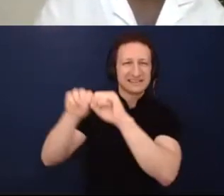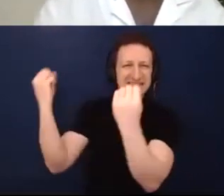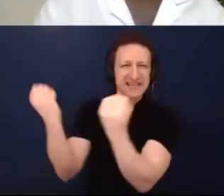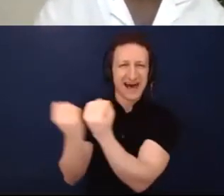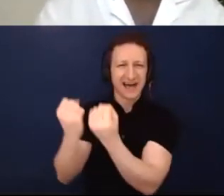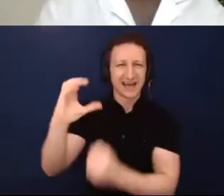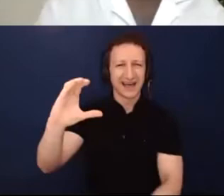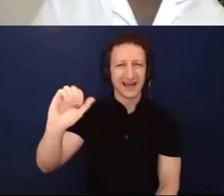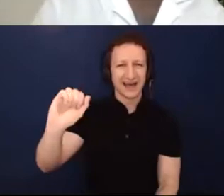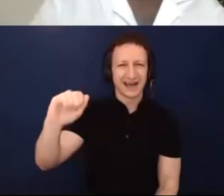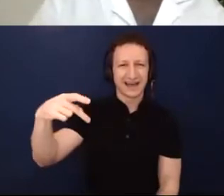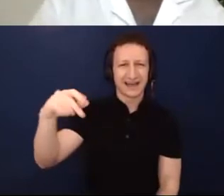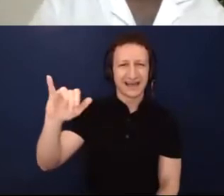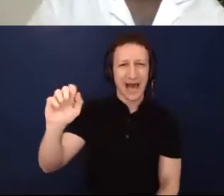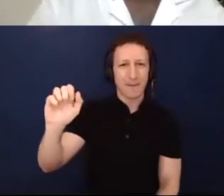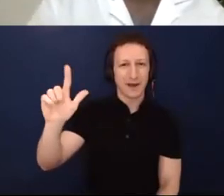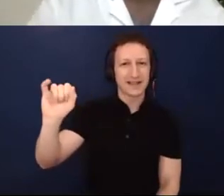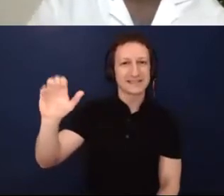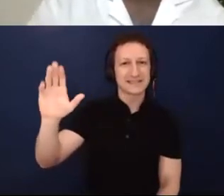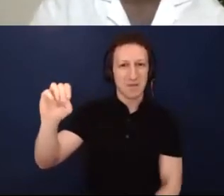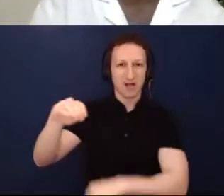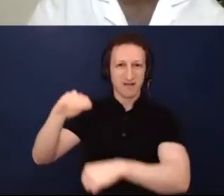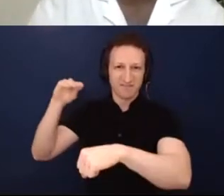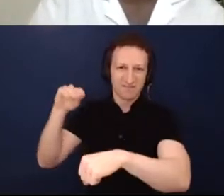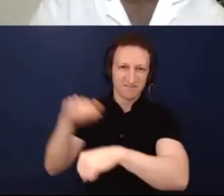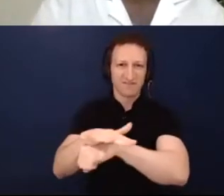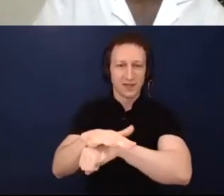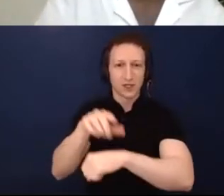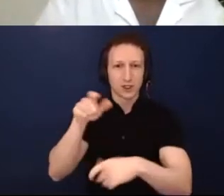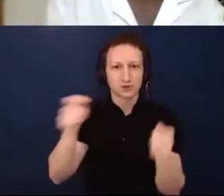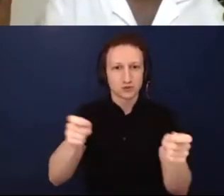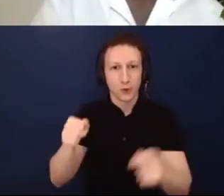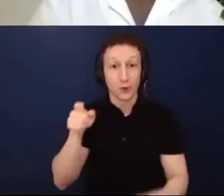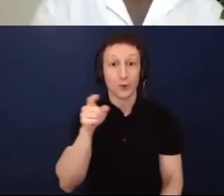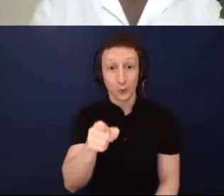I think that the framework of capitalism has very